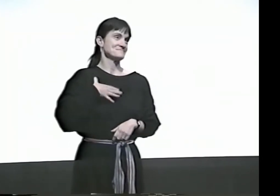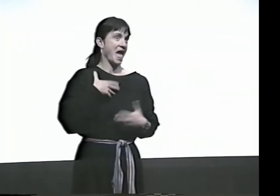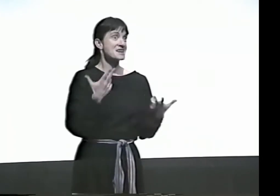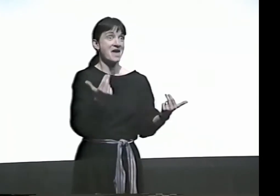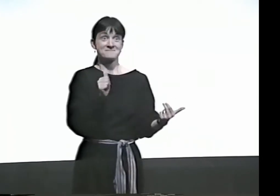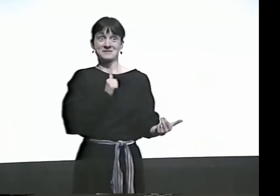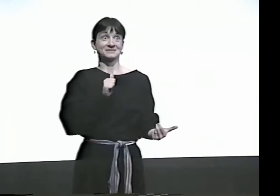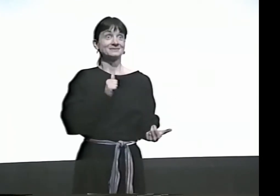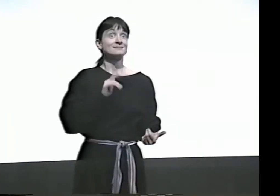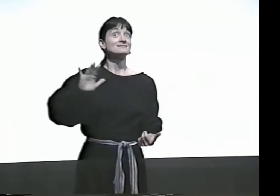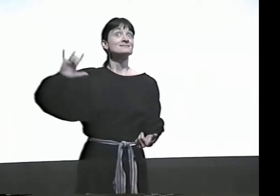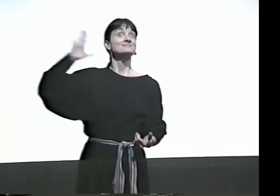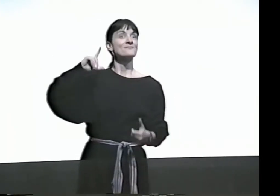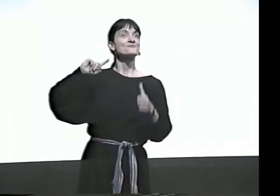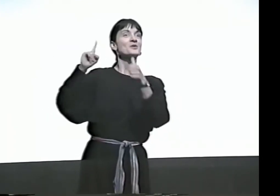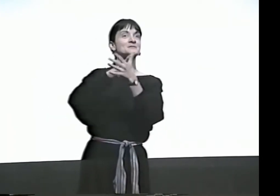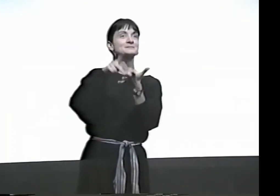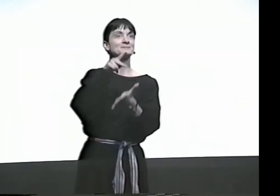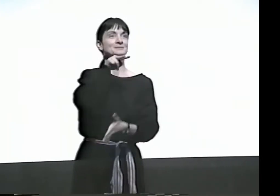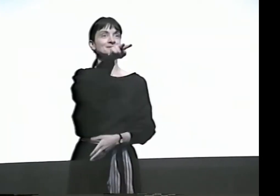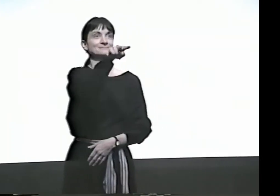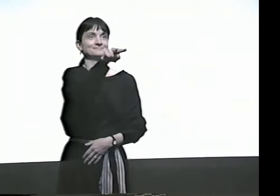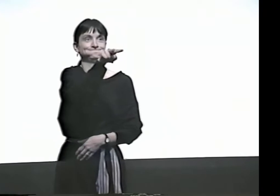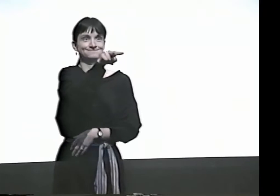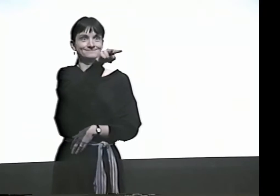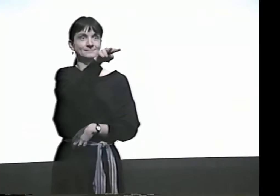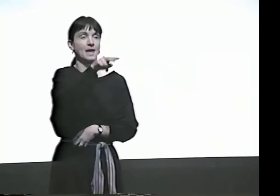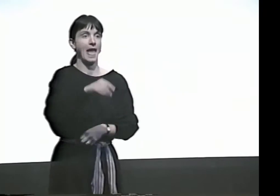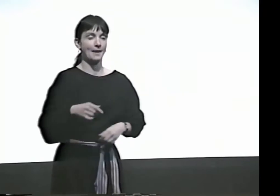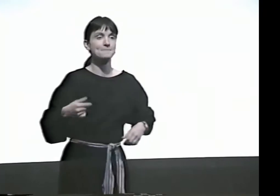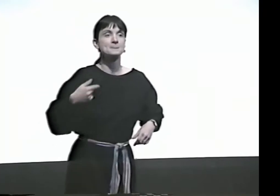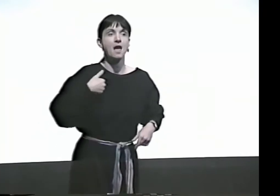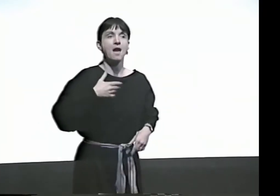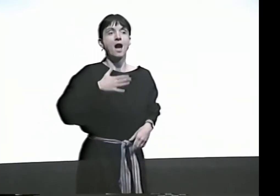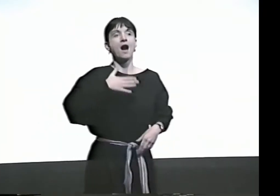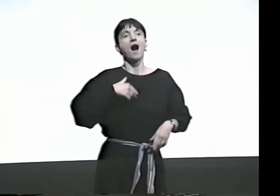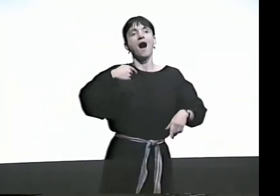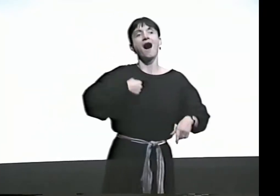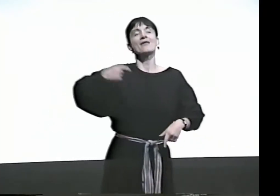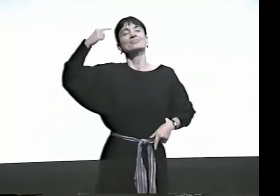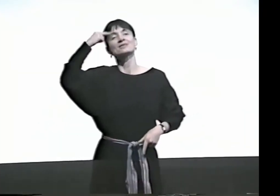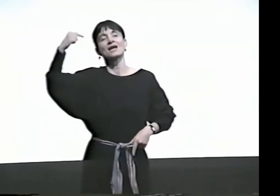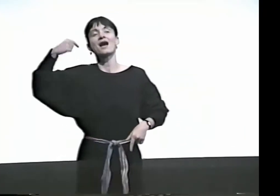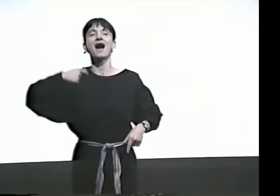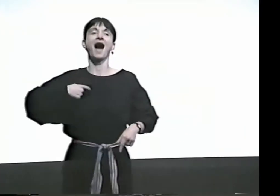WHEN I LOOK BACK, I HAVE TO LAUGH AT MYSELF. I SEE VIDEOS OF MY FIRST POETRY...